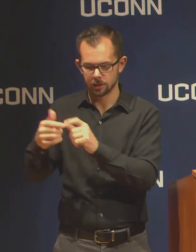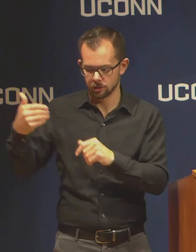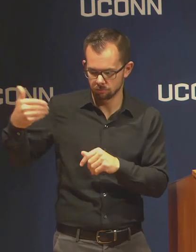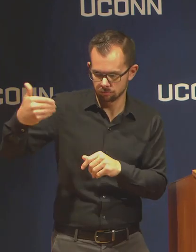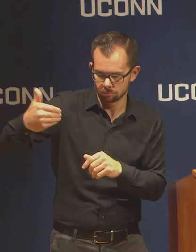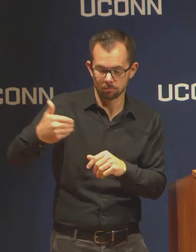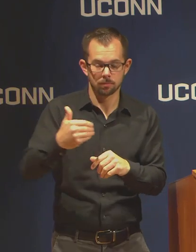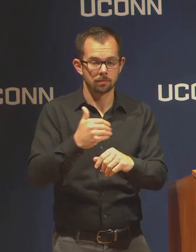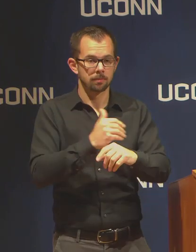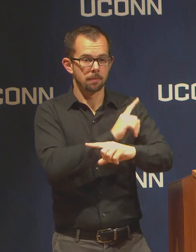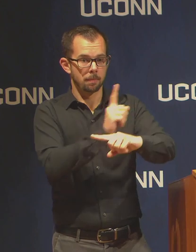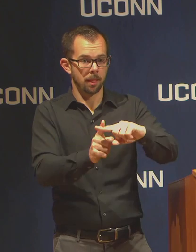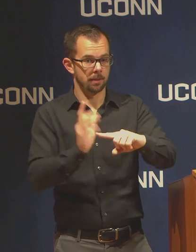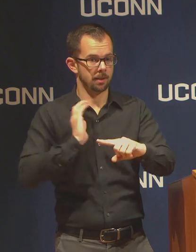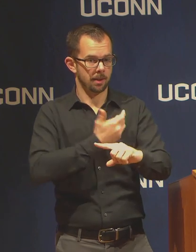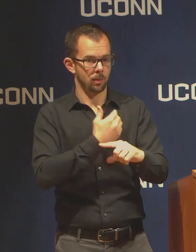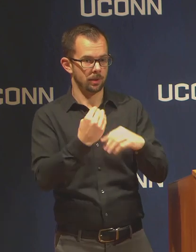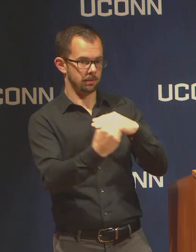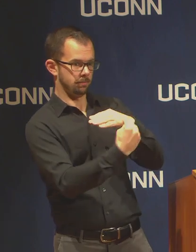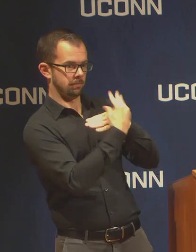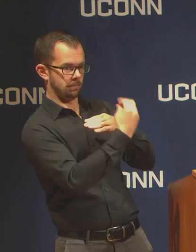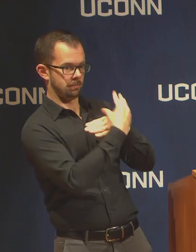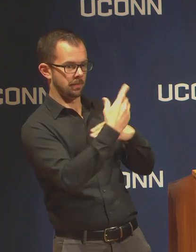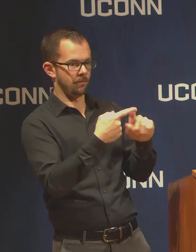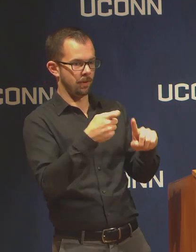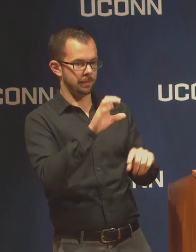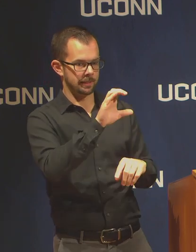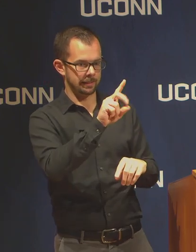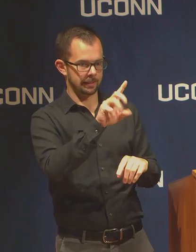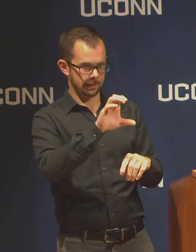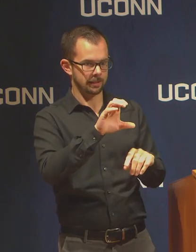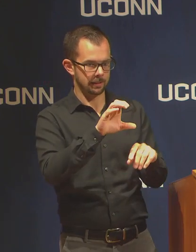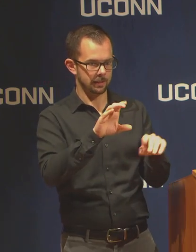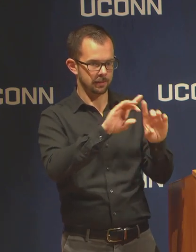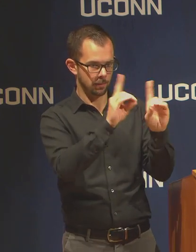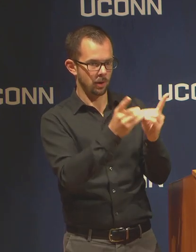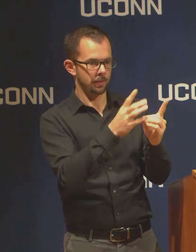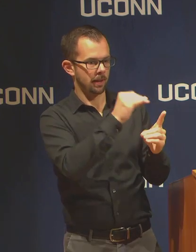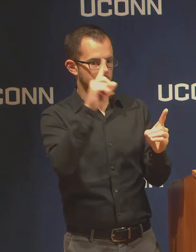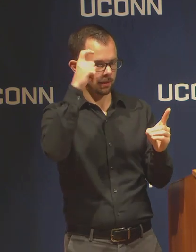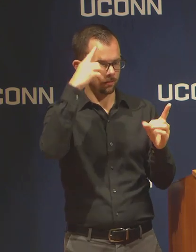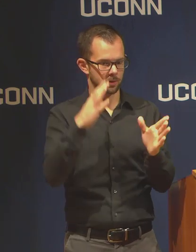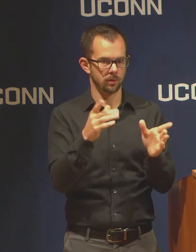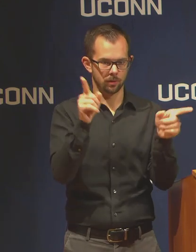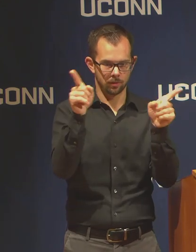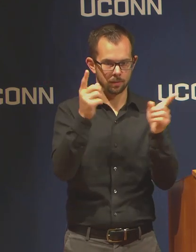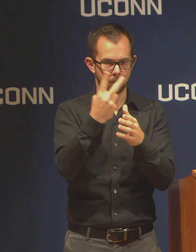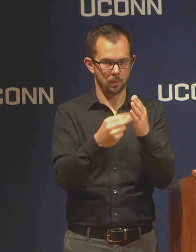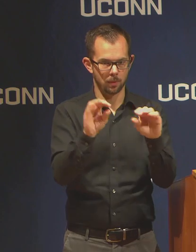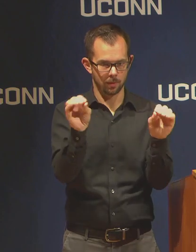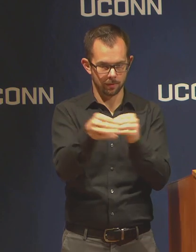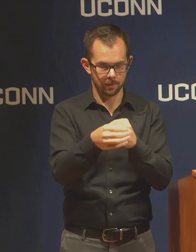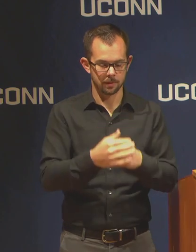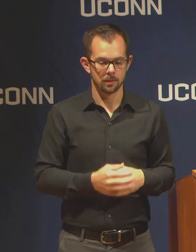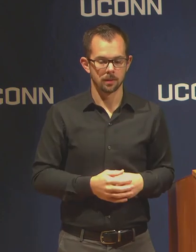received from the CDC and the Governor's office. We are in a new phase of